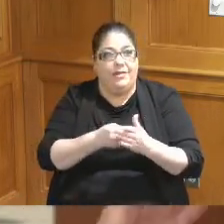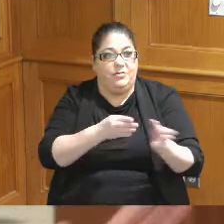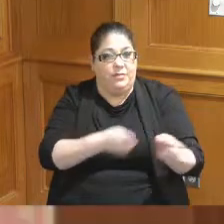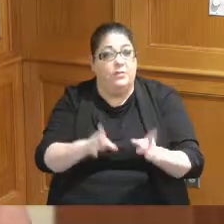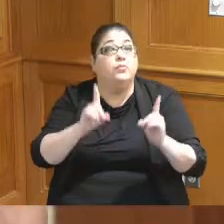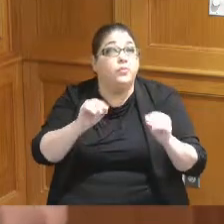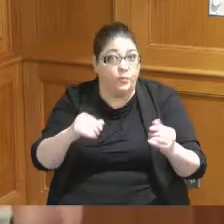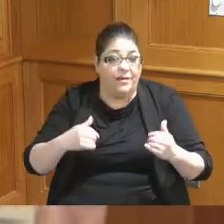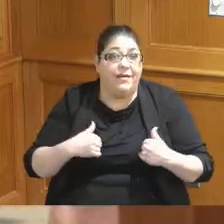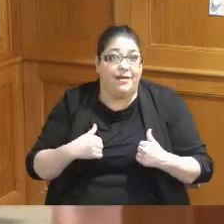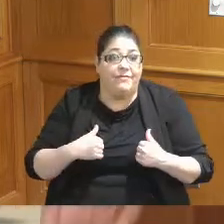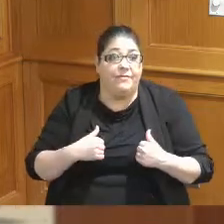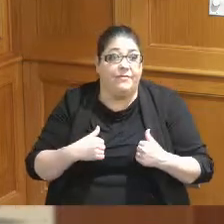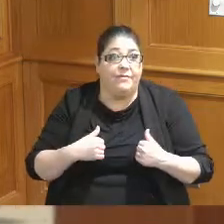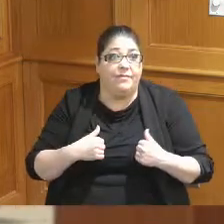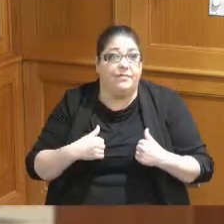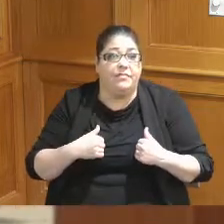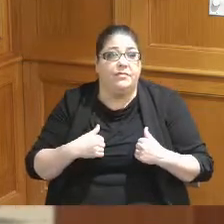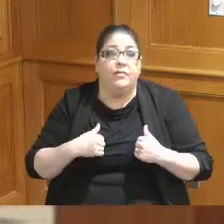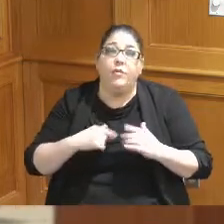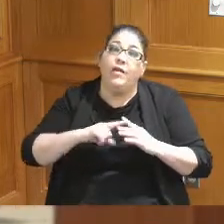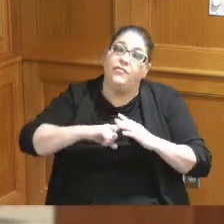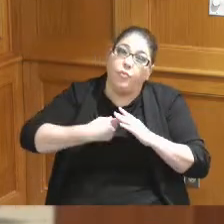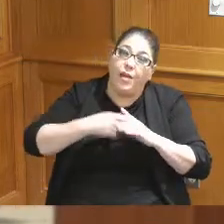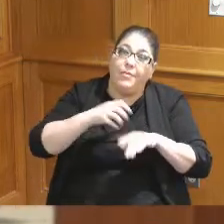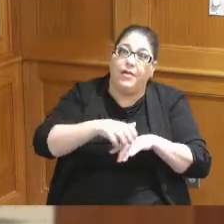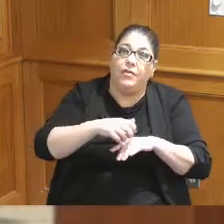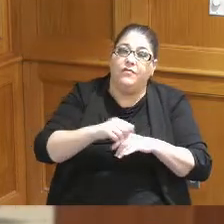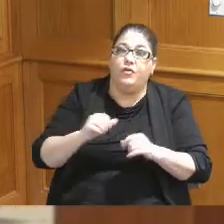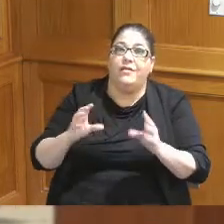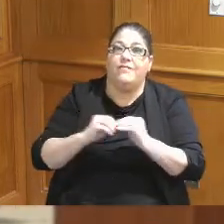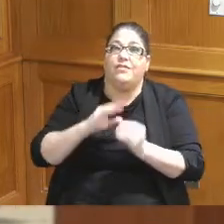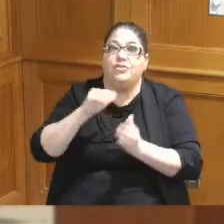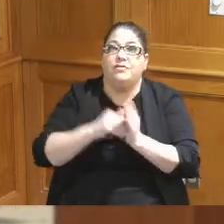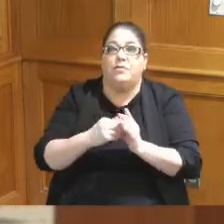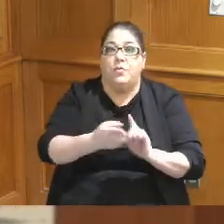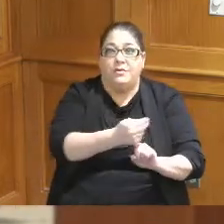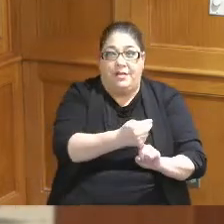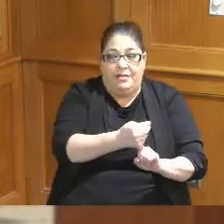at least preliminarily financing plan for this convention center hotel and the pieces that we